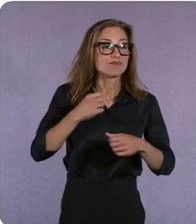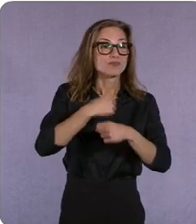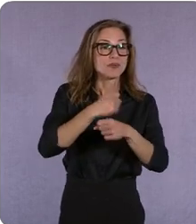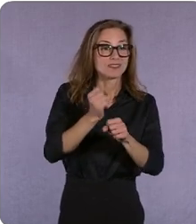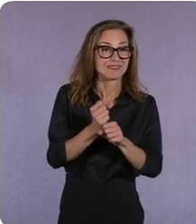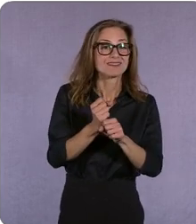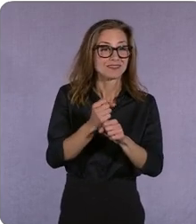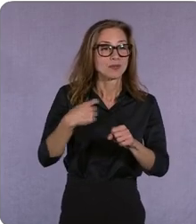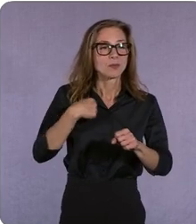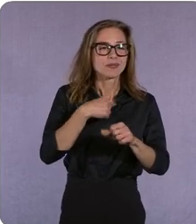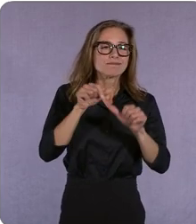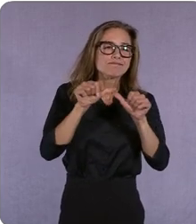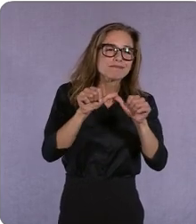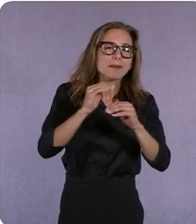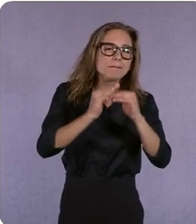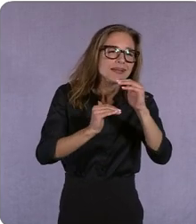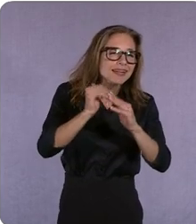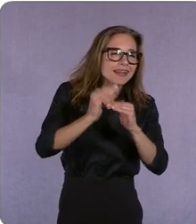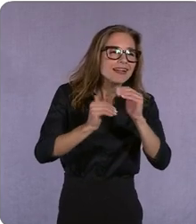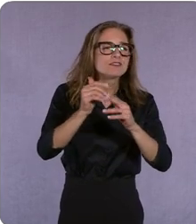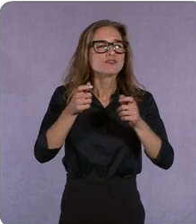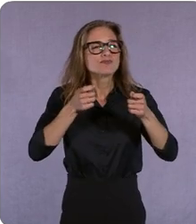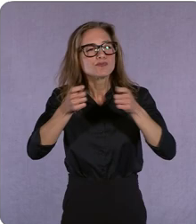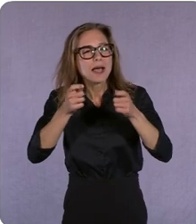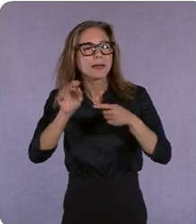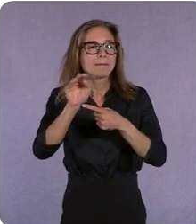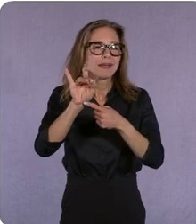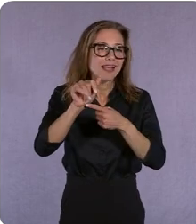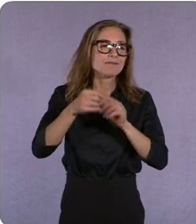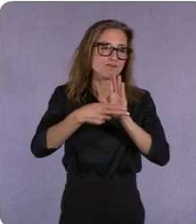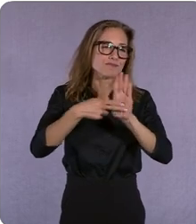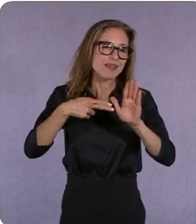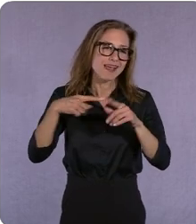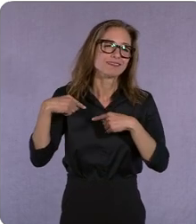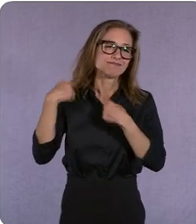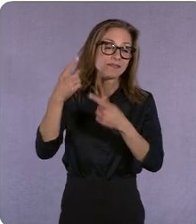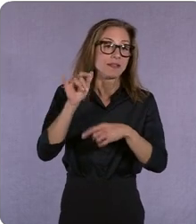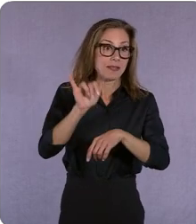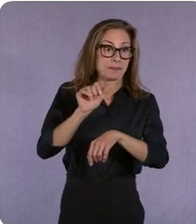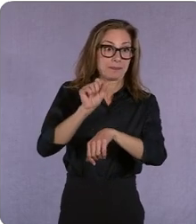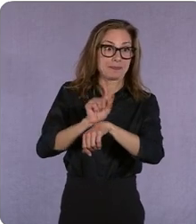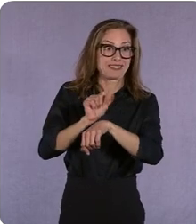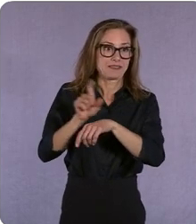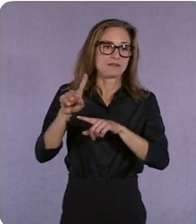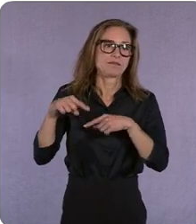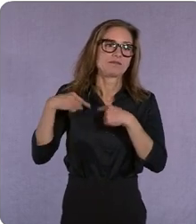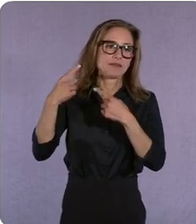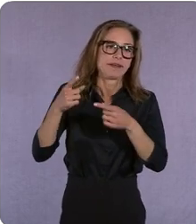brands as well was that the business has been very siloed ,right, you had these